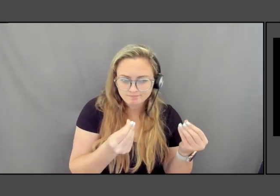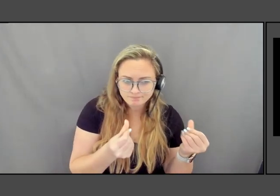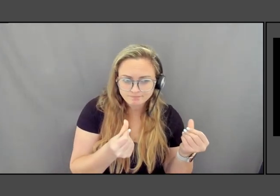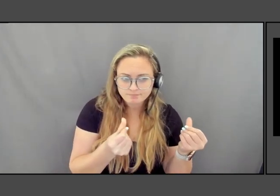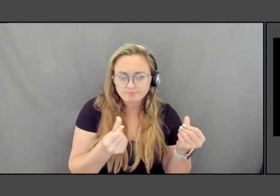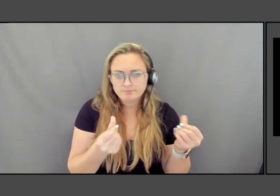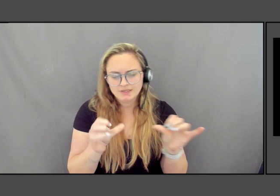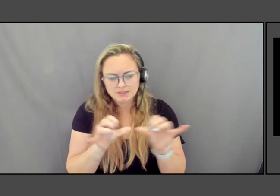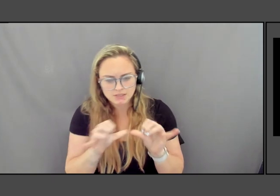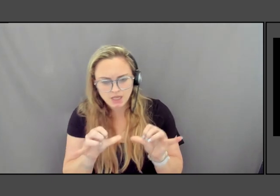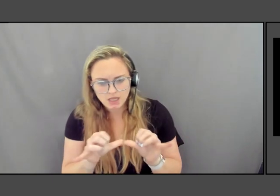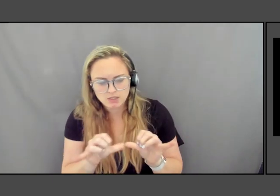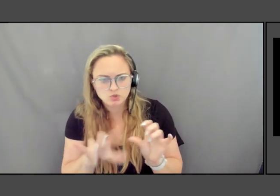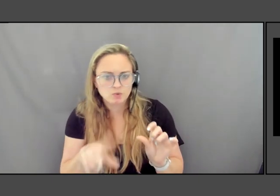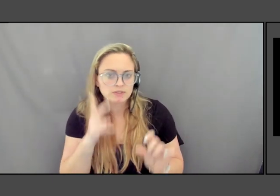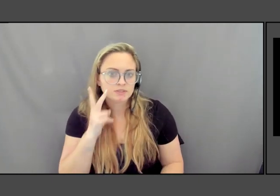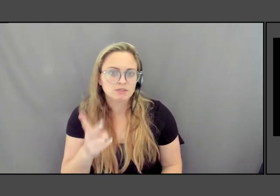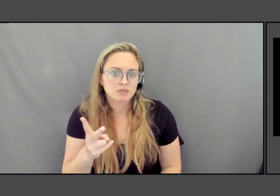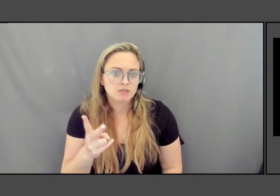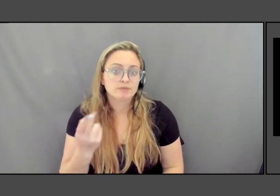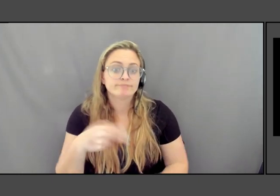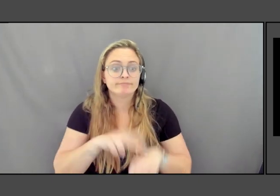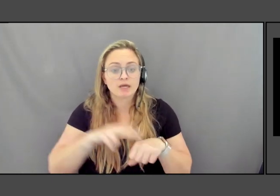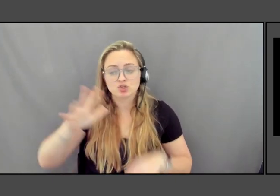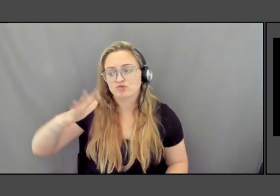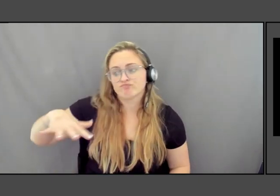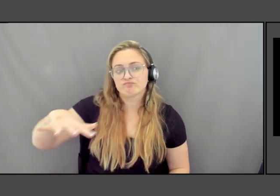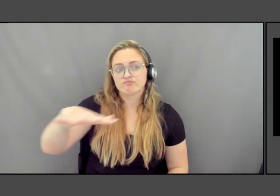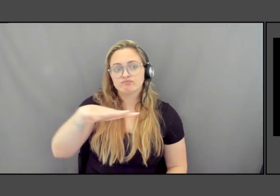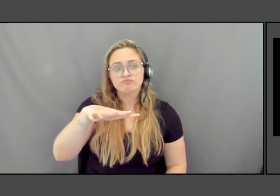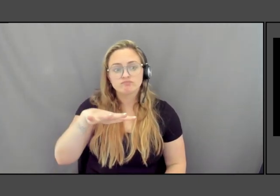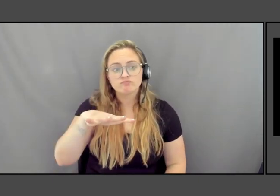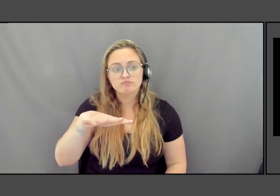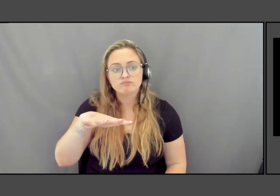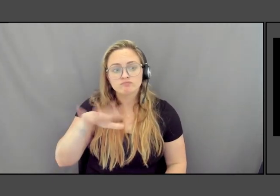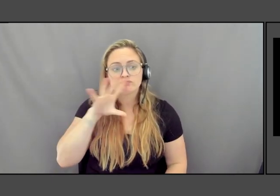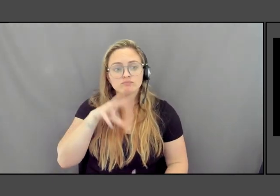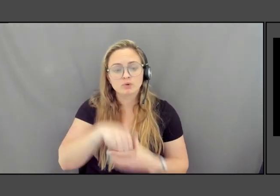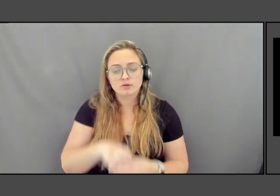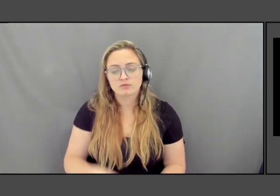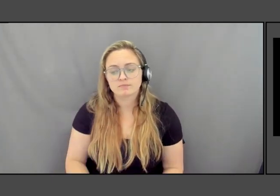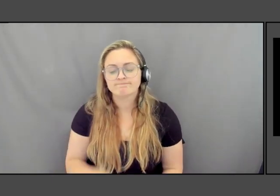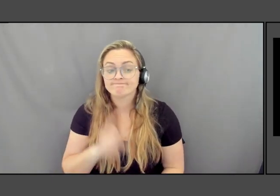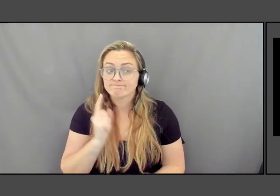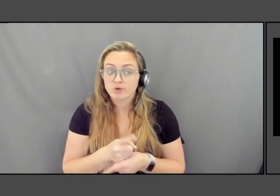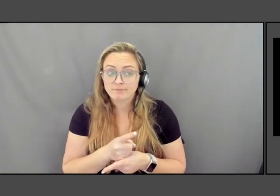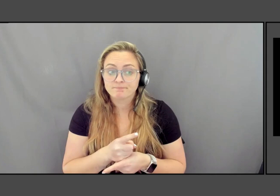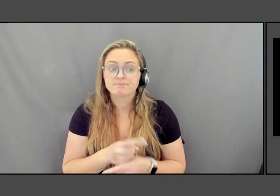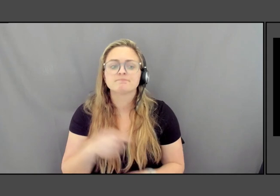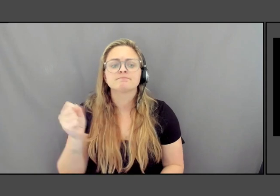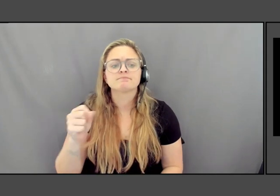see there, the natural landscape that they are a part of. Yeah, and I think they are